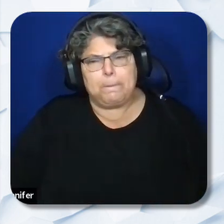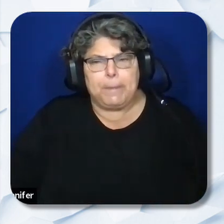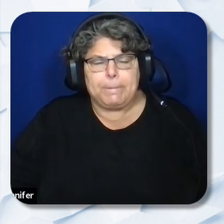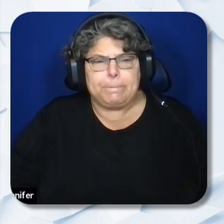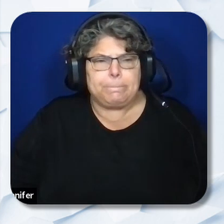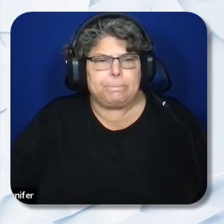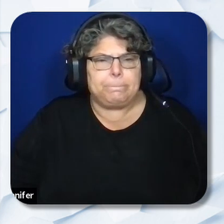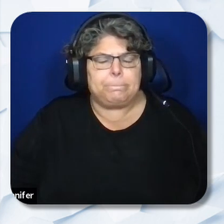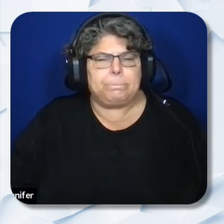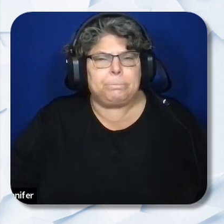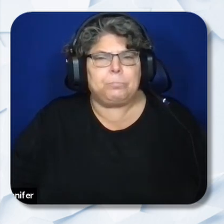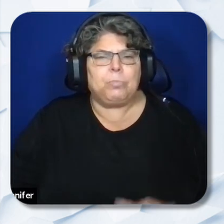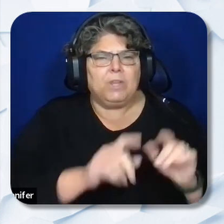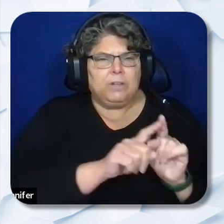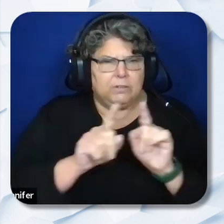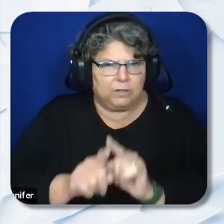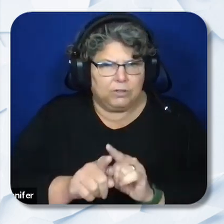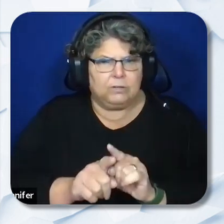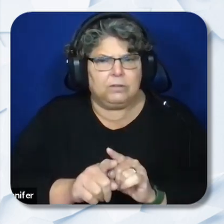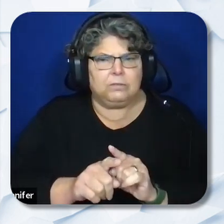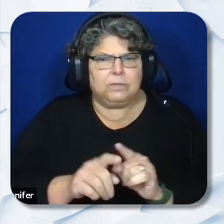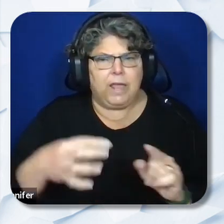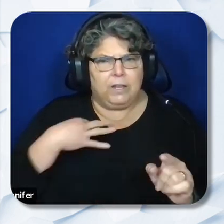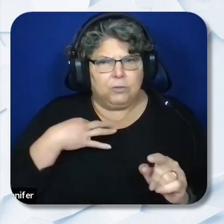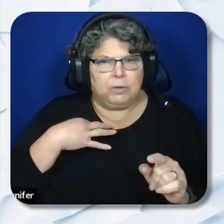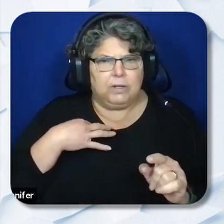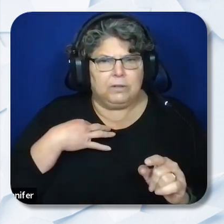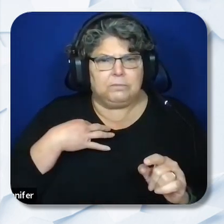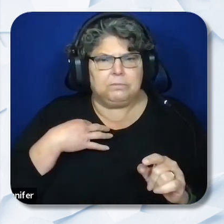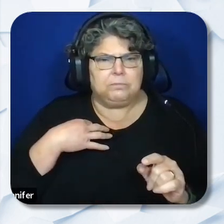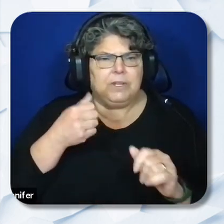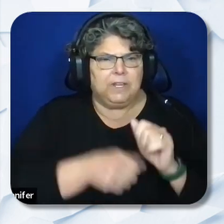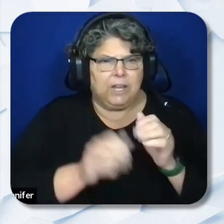In addition Eligibility Requirements 3 In addition, each lead role will have its own